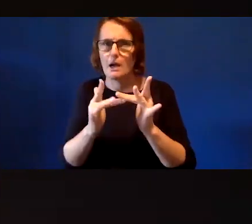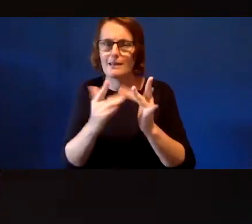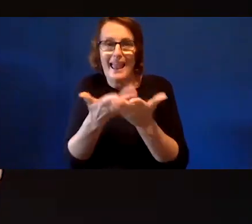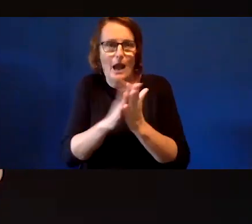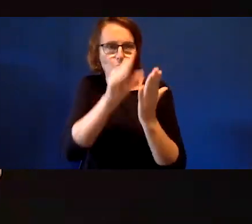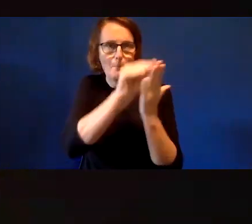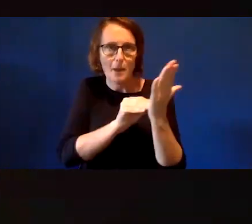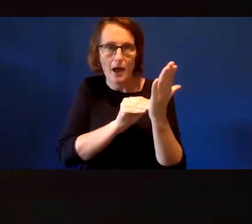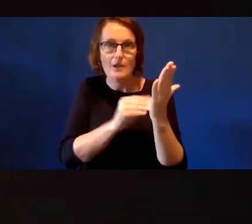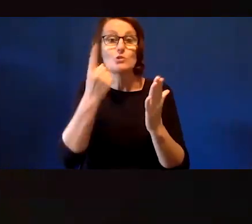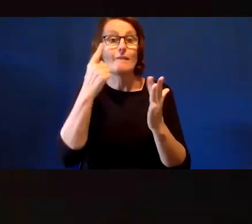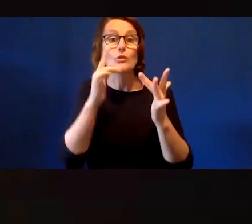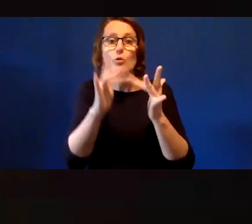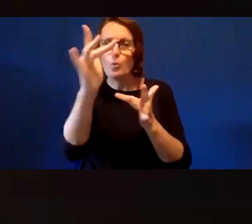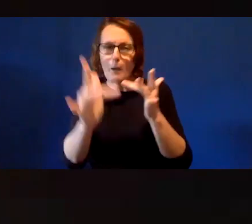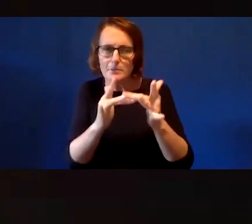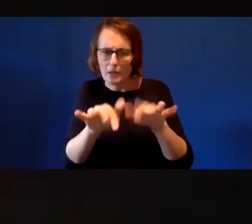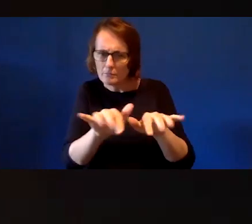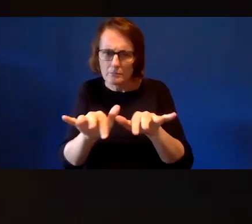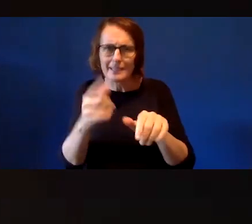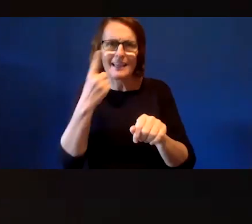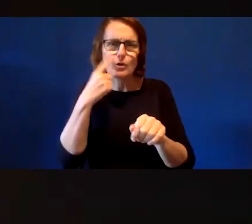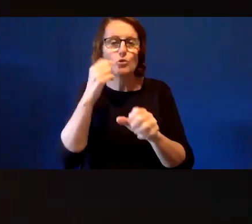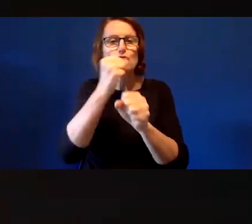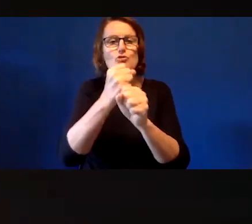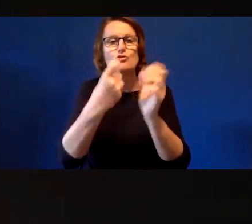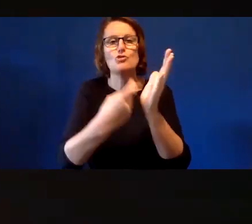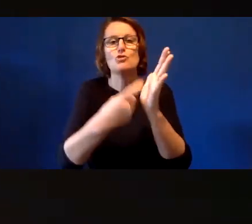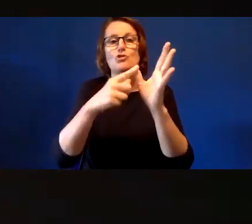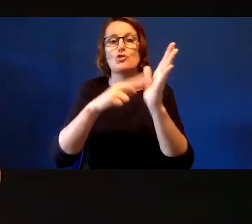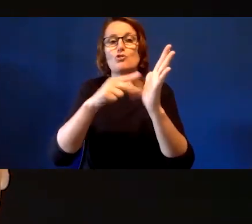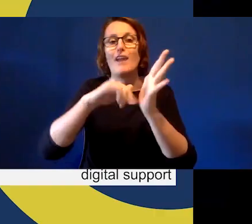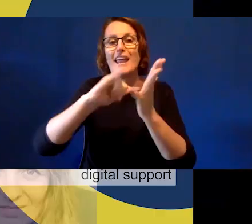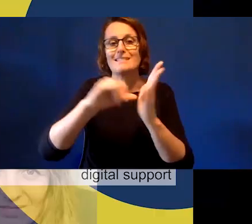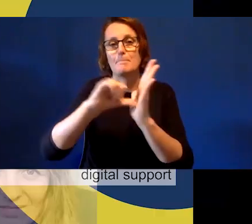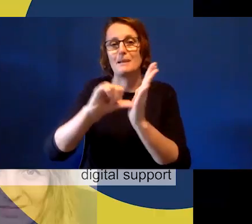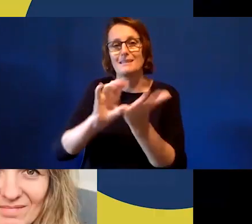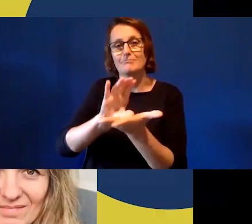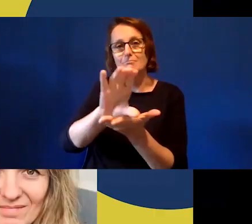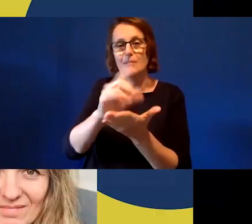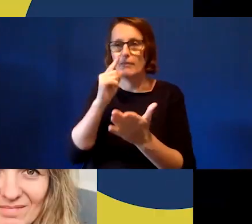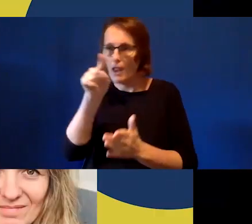you're on our website, just navigate to our grant section. So, currently